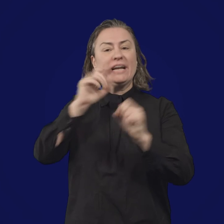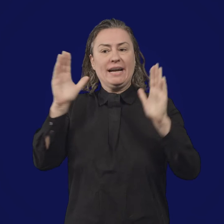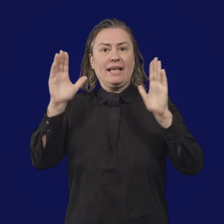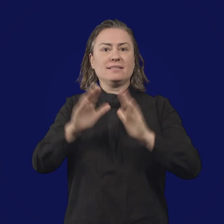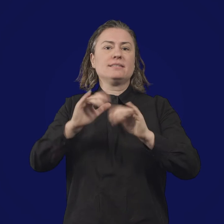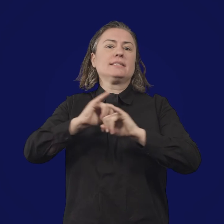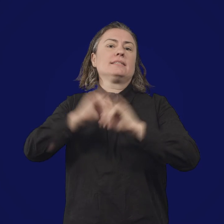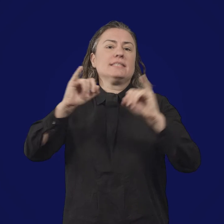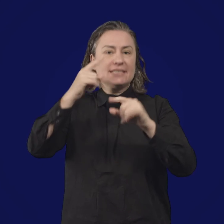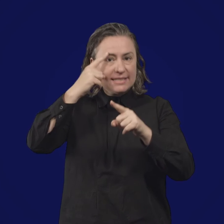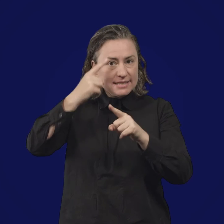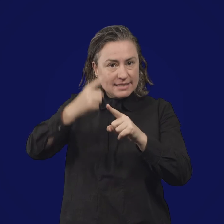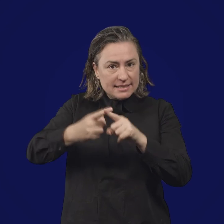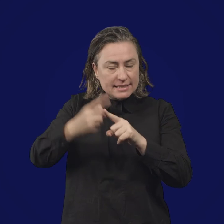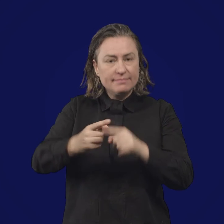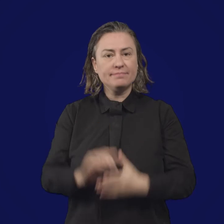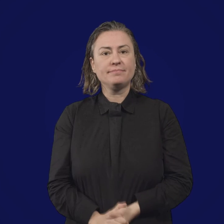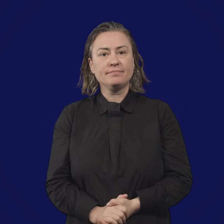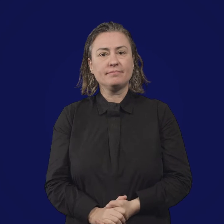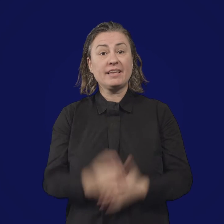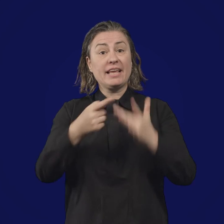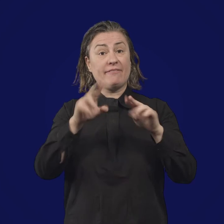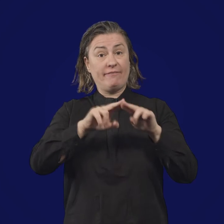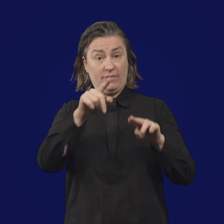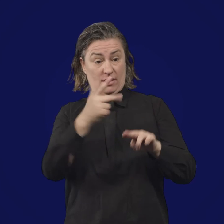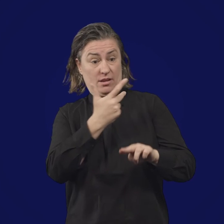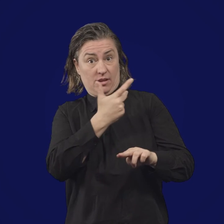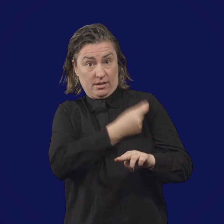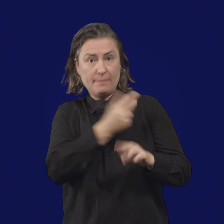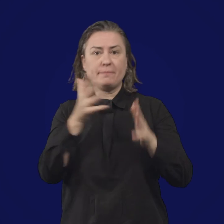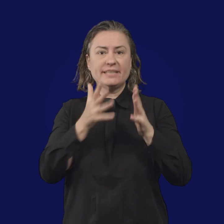Some people are unable to be vaccinated due to existing health issues,